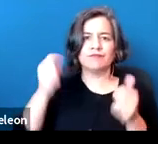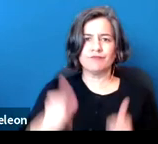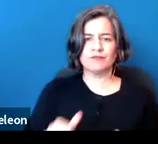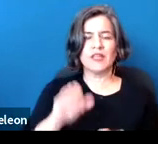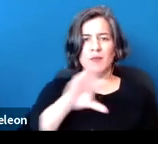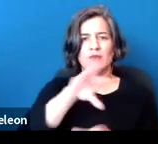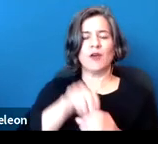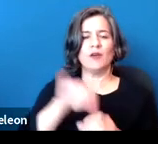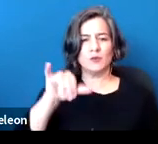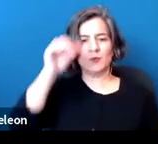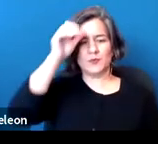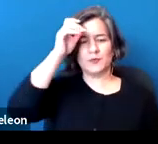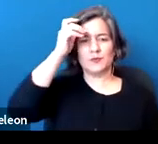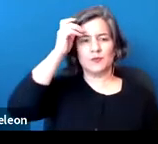So we're going to move to our next slide.